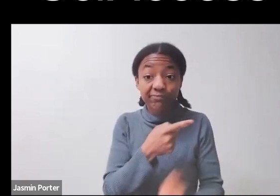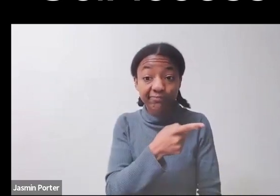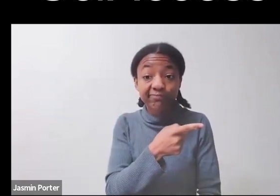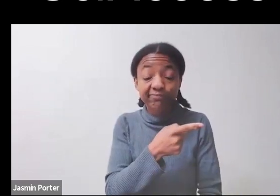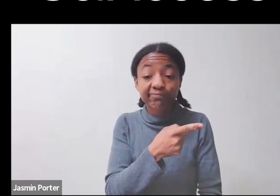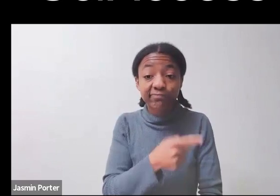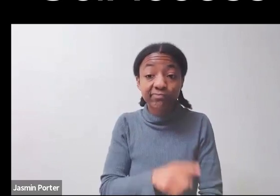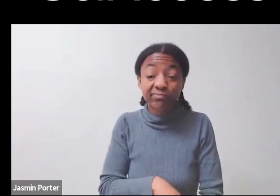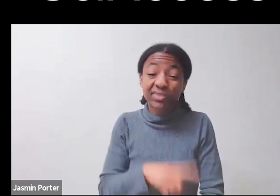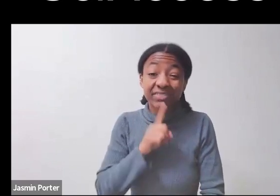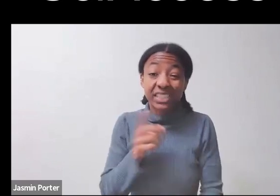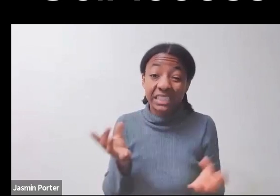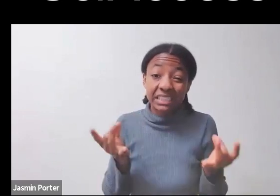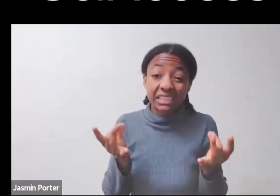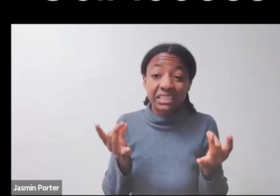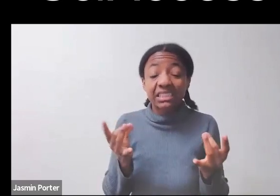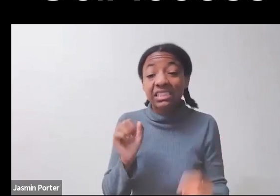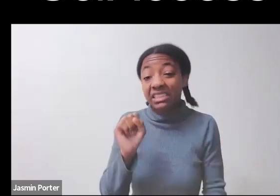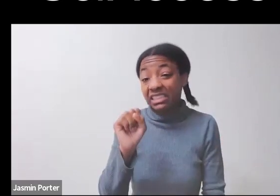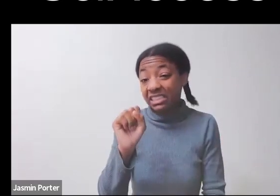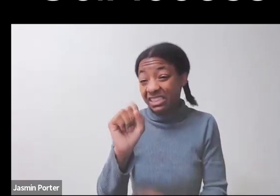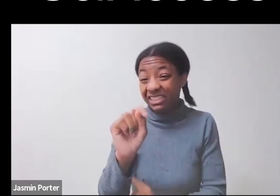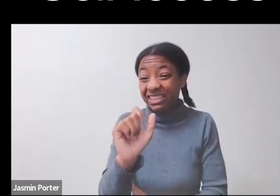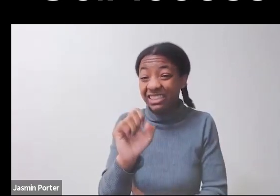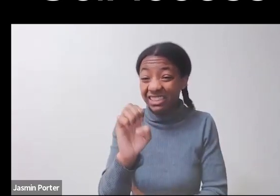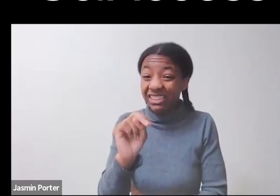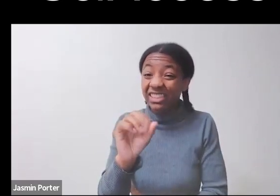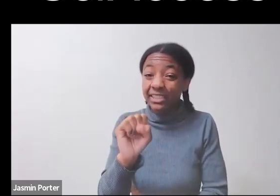Now mind you, LACCD continued to deny